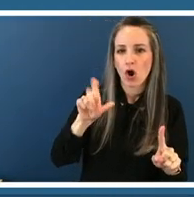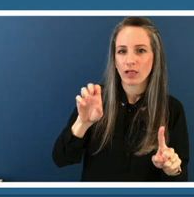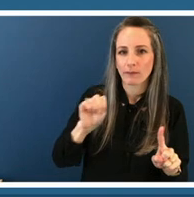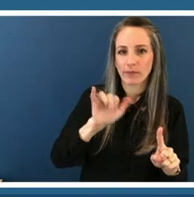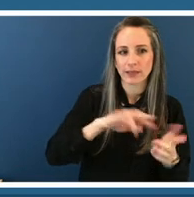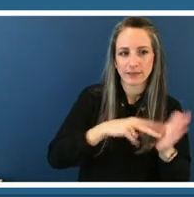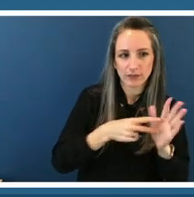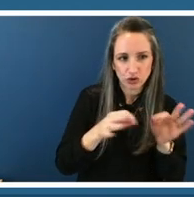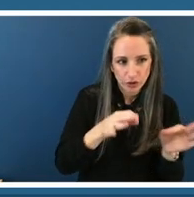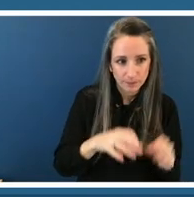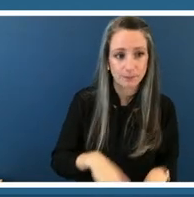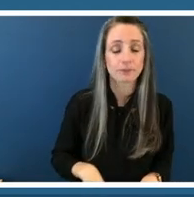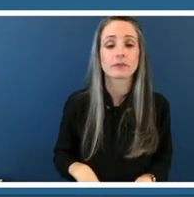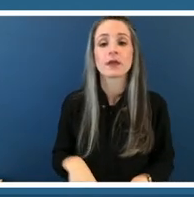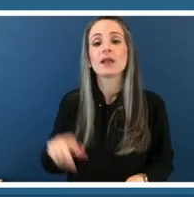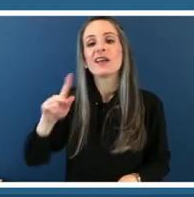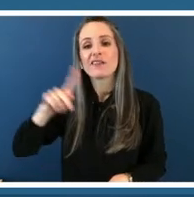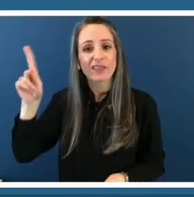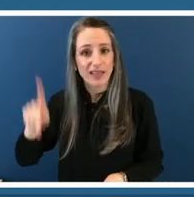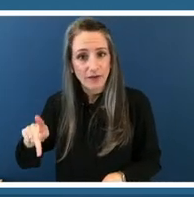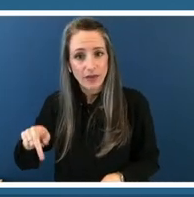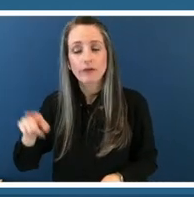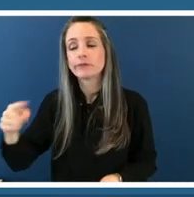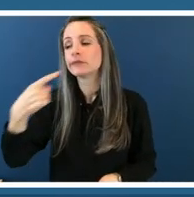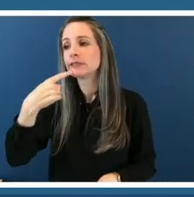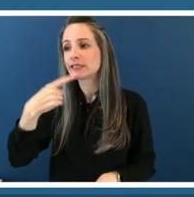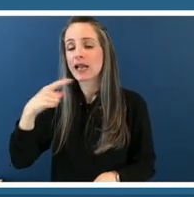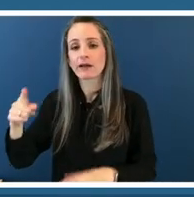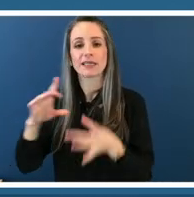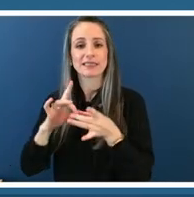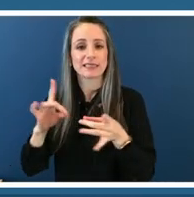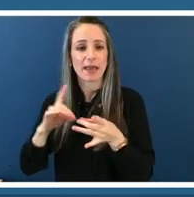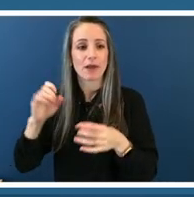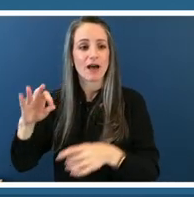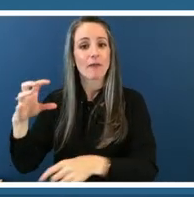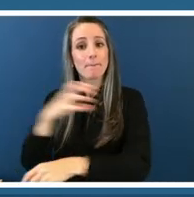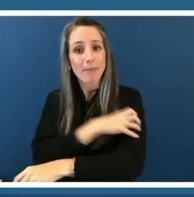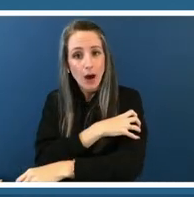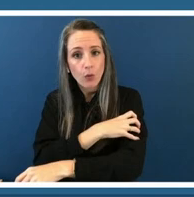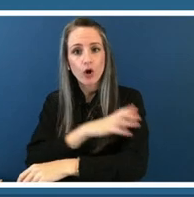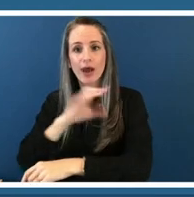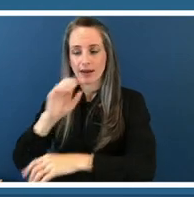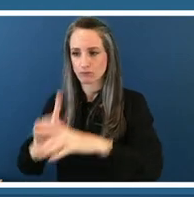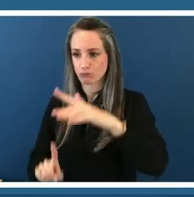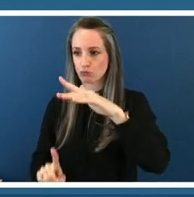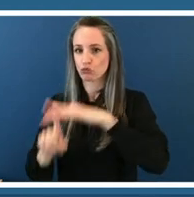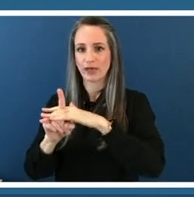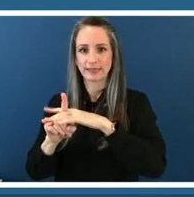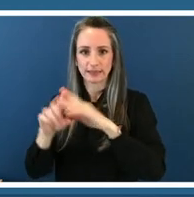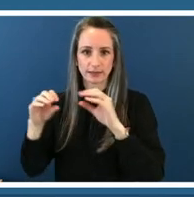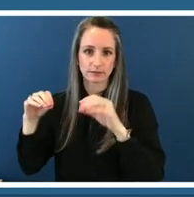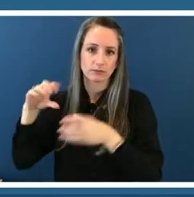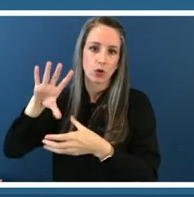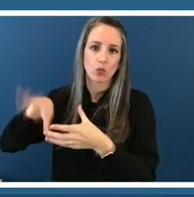a monument is a statement of power and presence in public